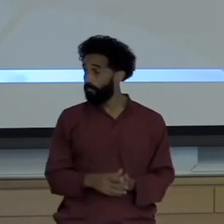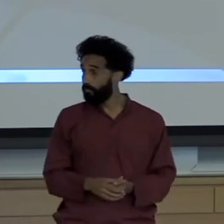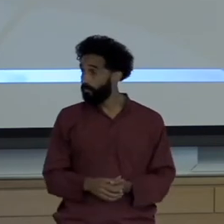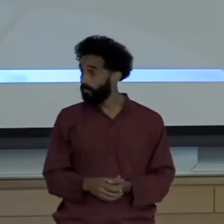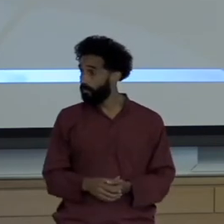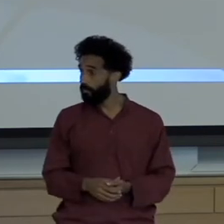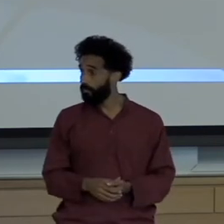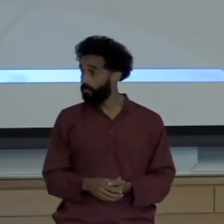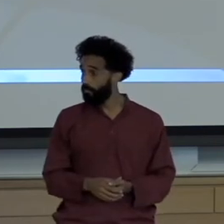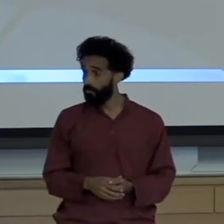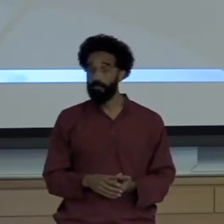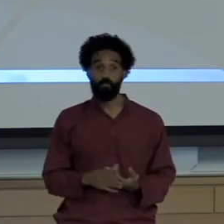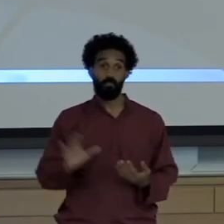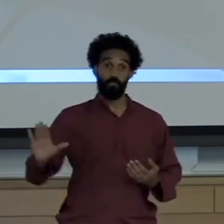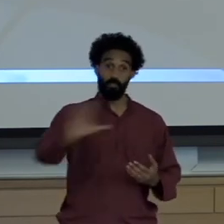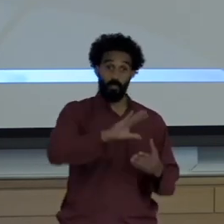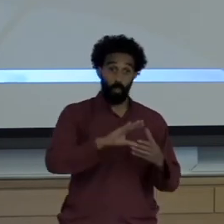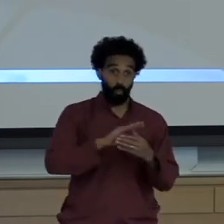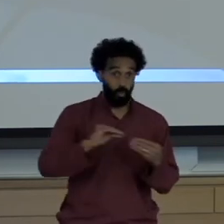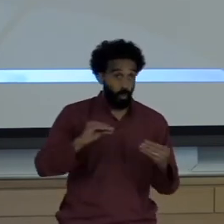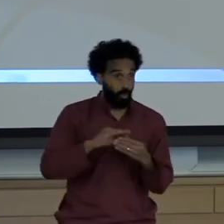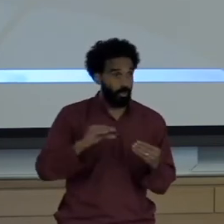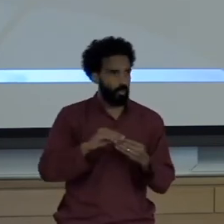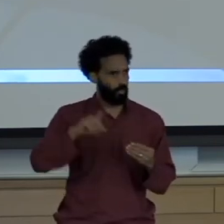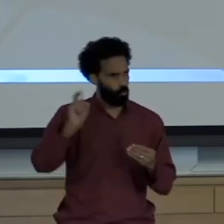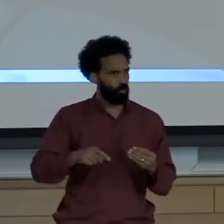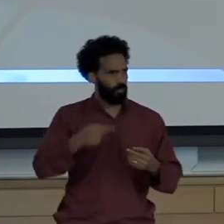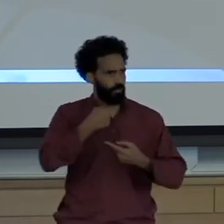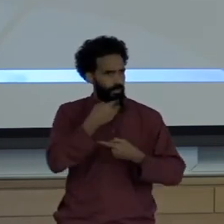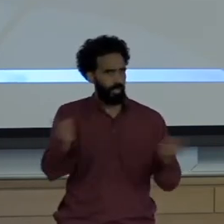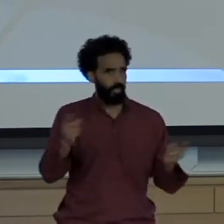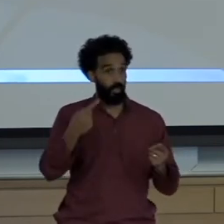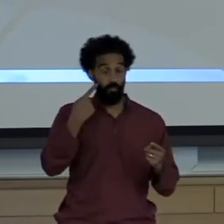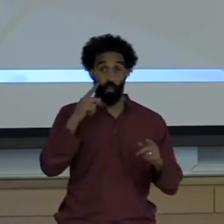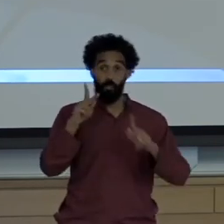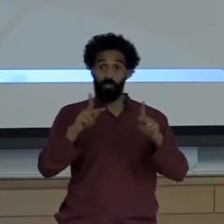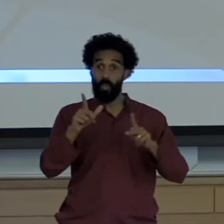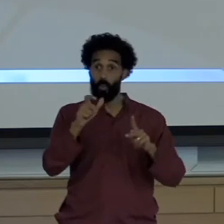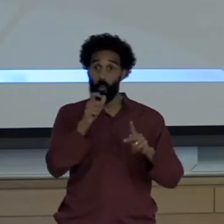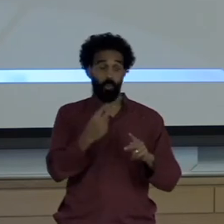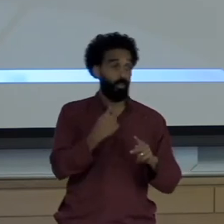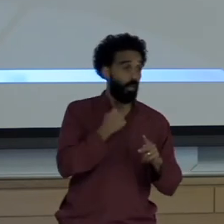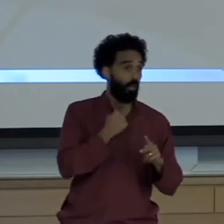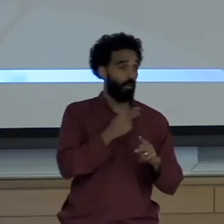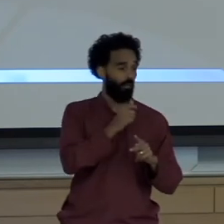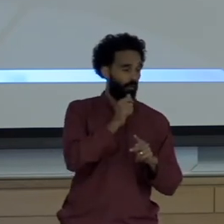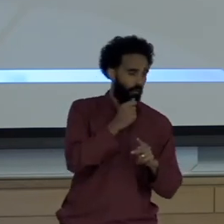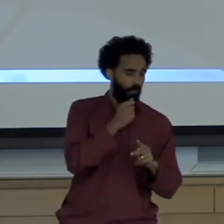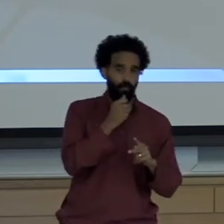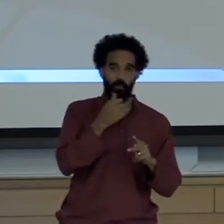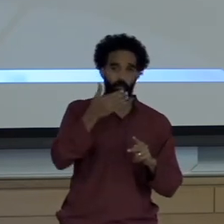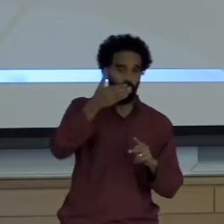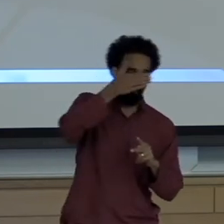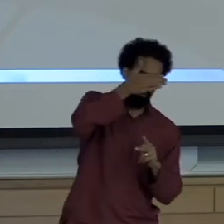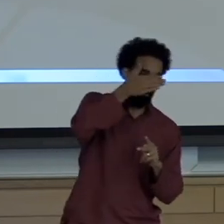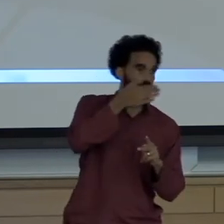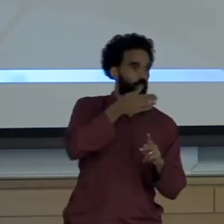Tell the story on behalf of those who are out of sight and out of mind. Tell their story.